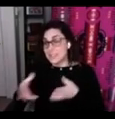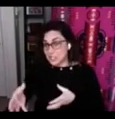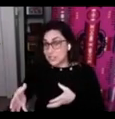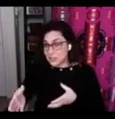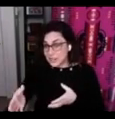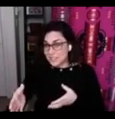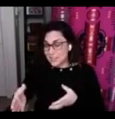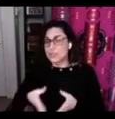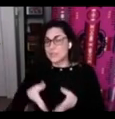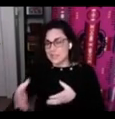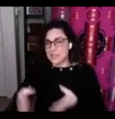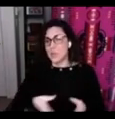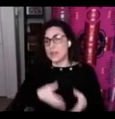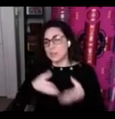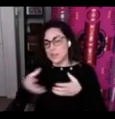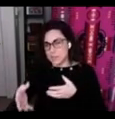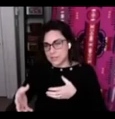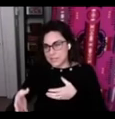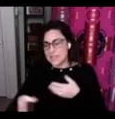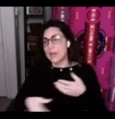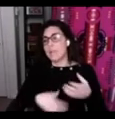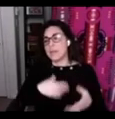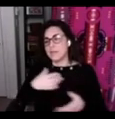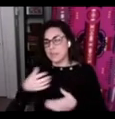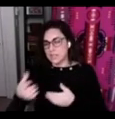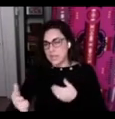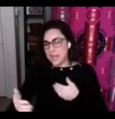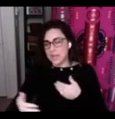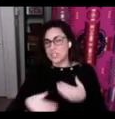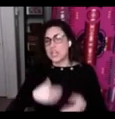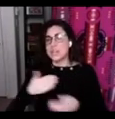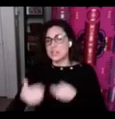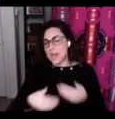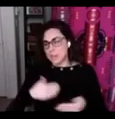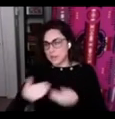children ultimately they want to be able to see that benefit and the changes happening for